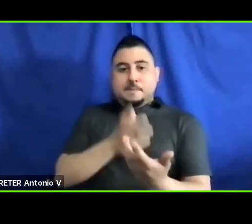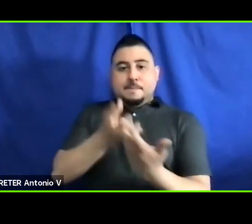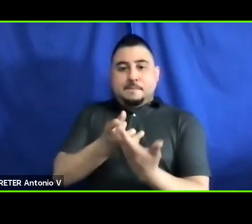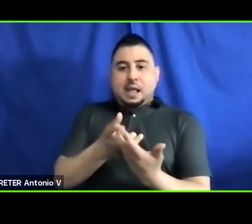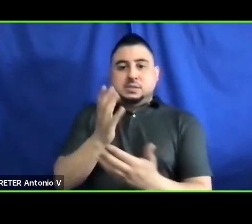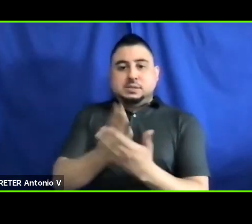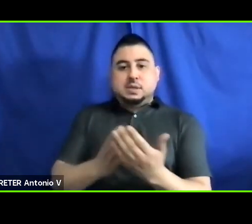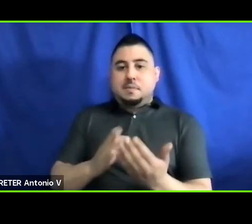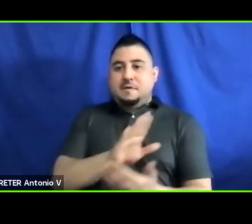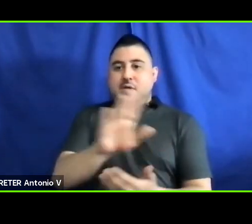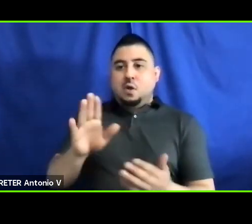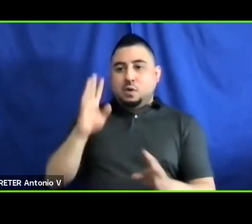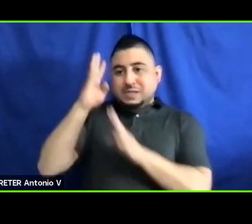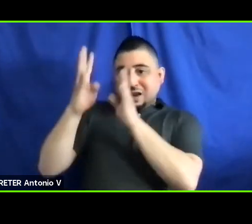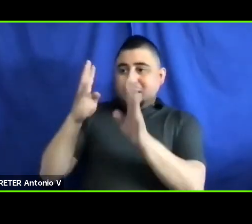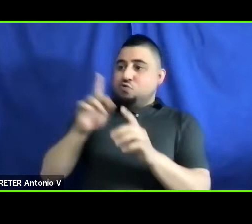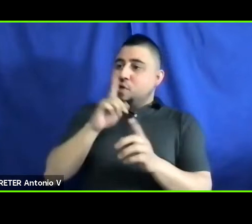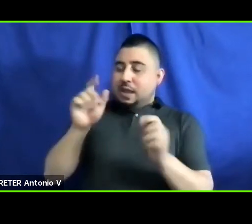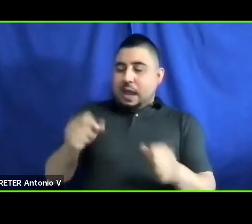innovations that could take place.